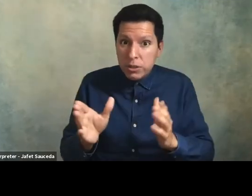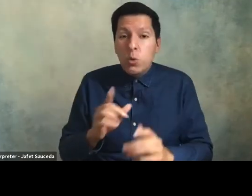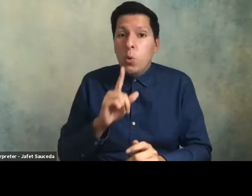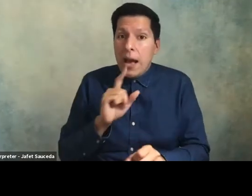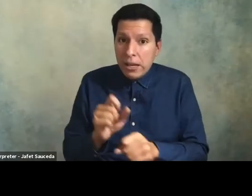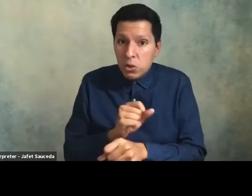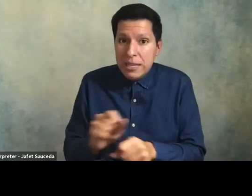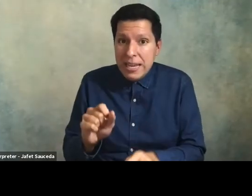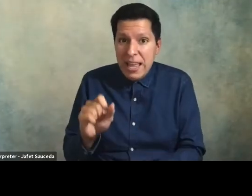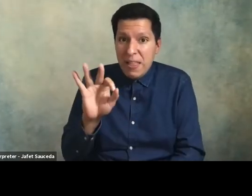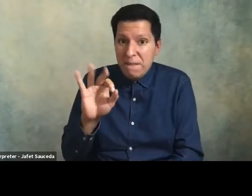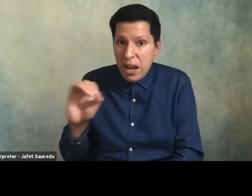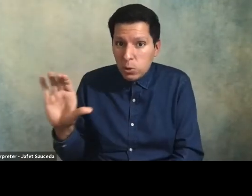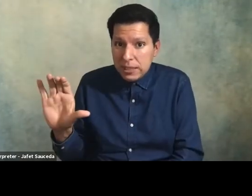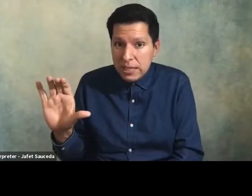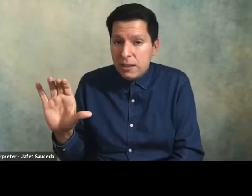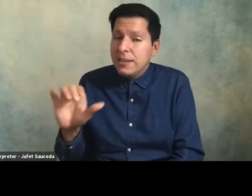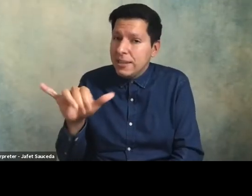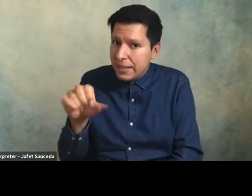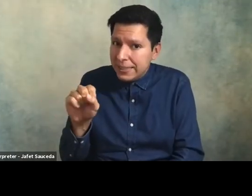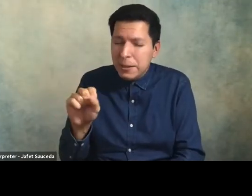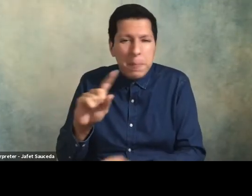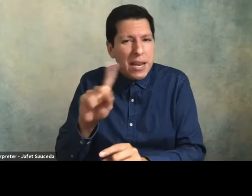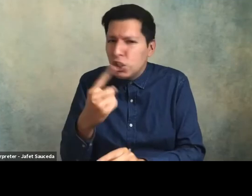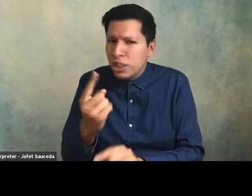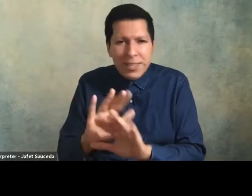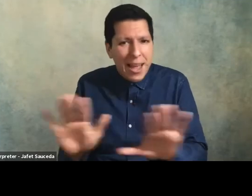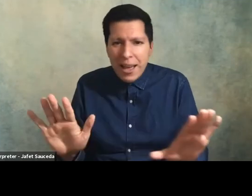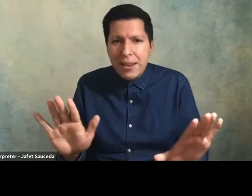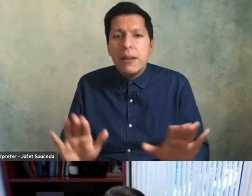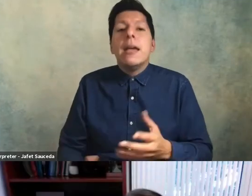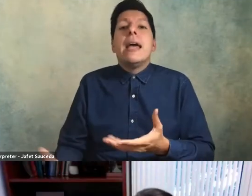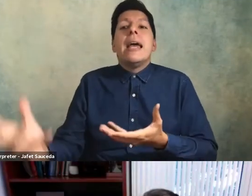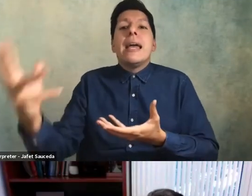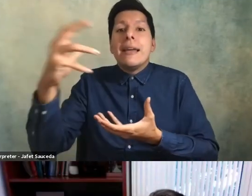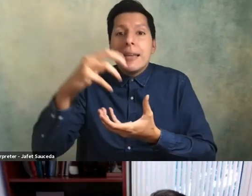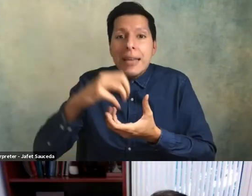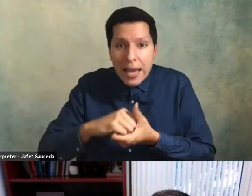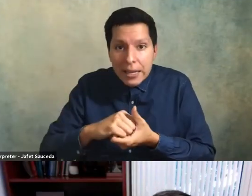um but also extend beyond that right engage in you know going back and inviting folks to